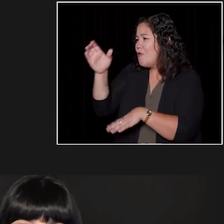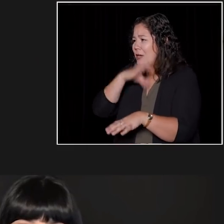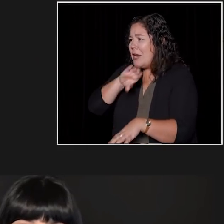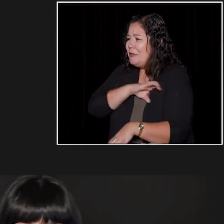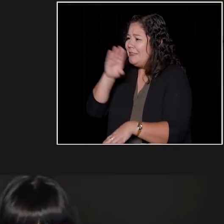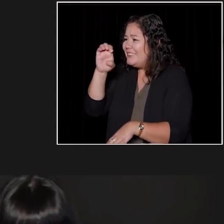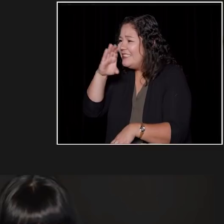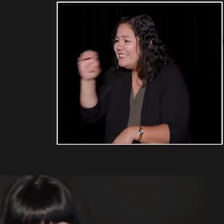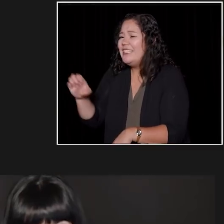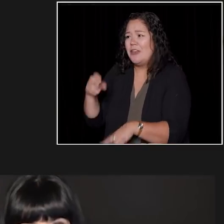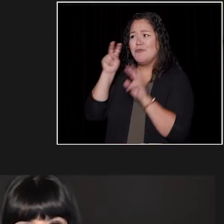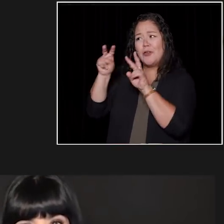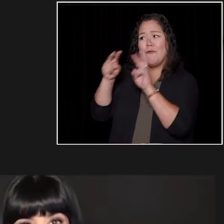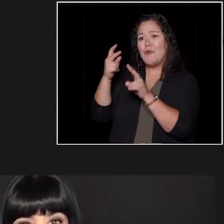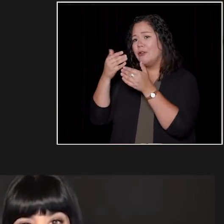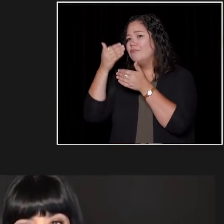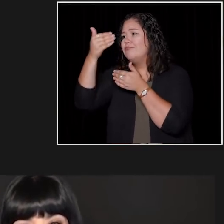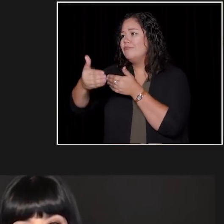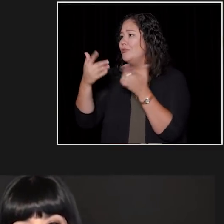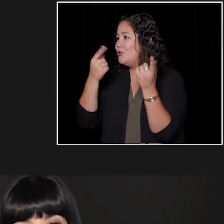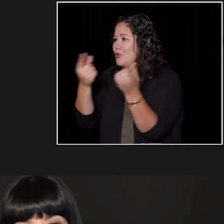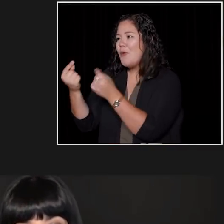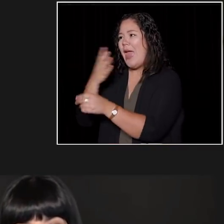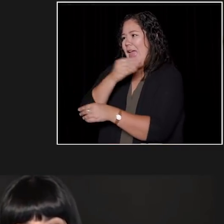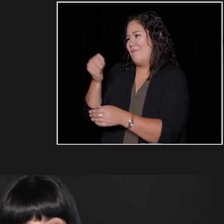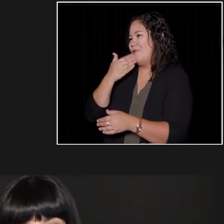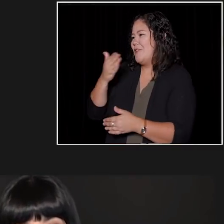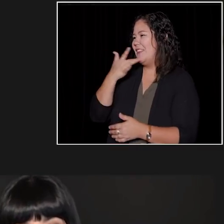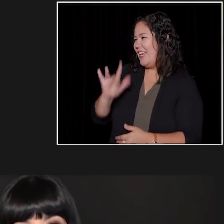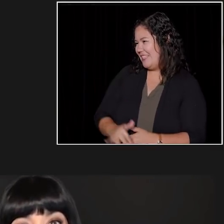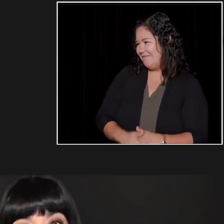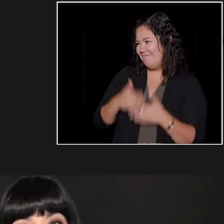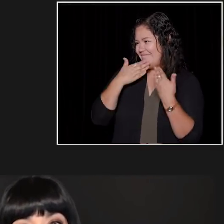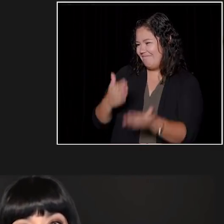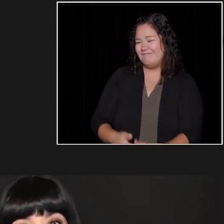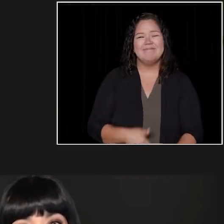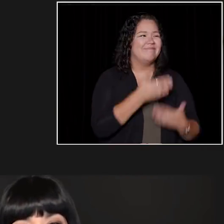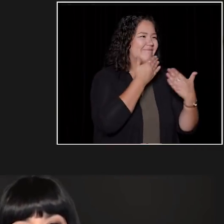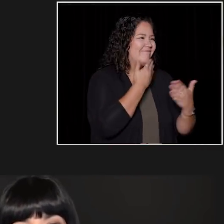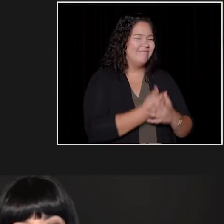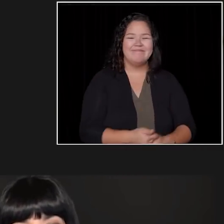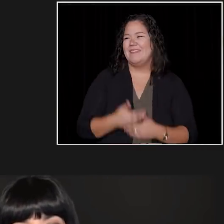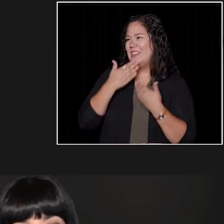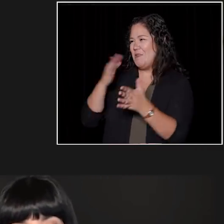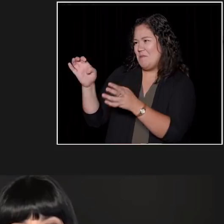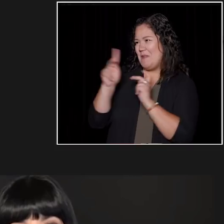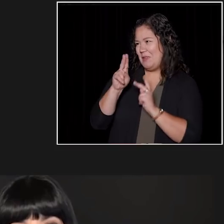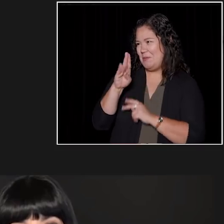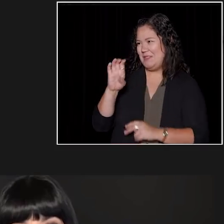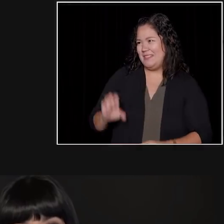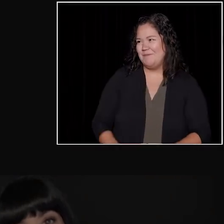we're so excited to see what you're going to do in the future and I wish you all the best. Thank you. - And yeah, thank you for coming back to UBC.